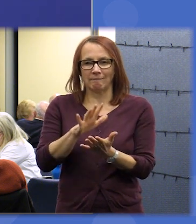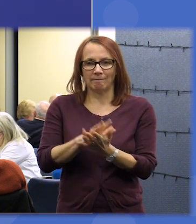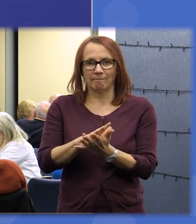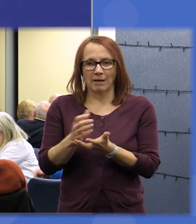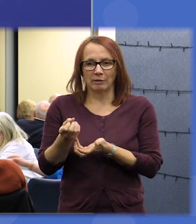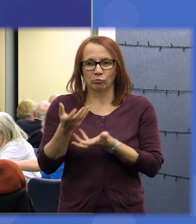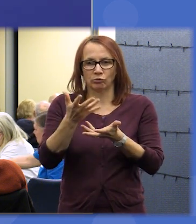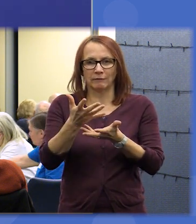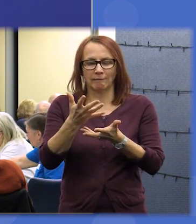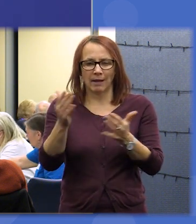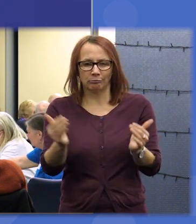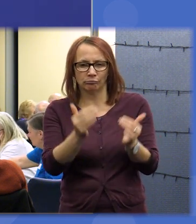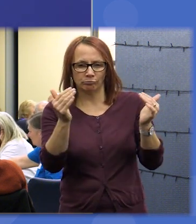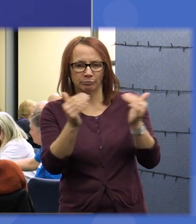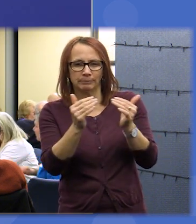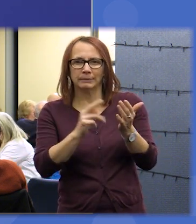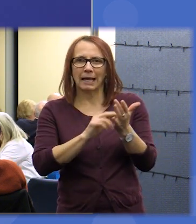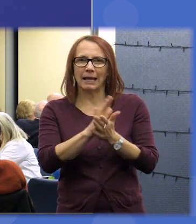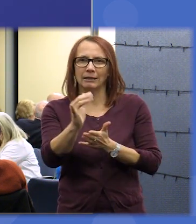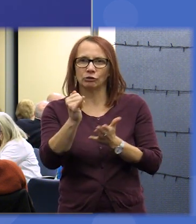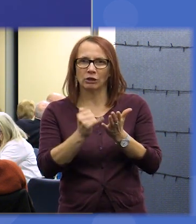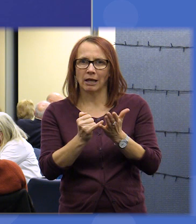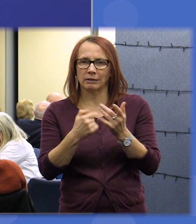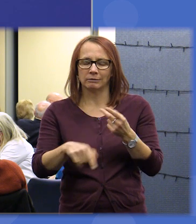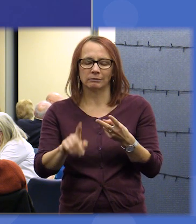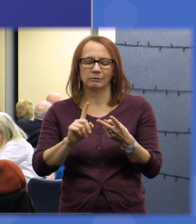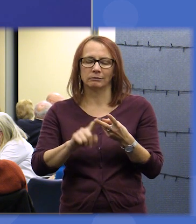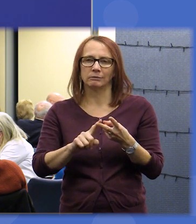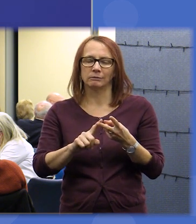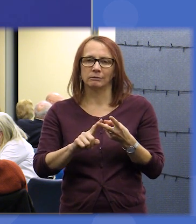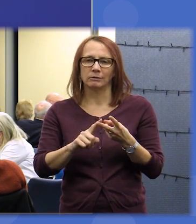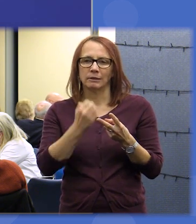purpose health service and then our second one was number seven to be a